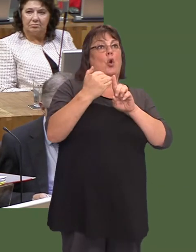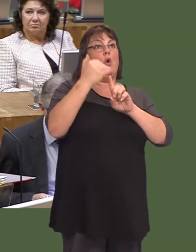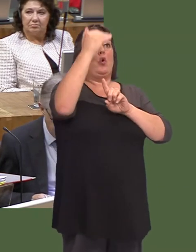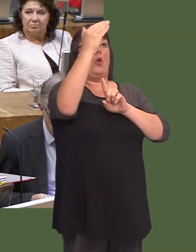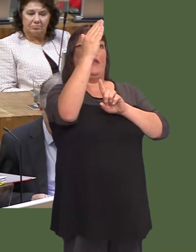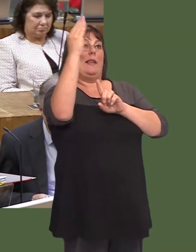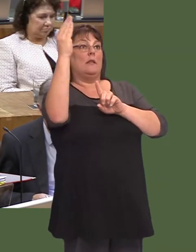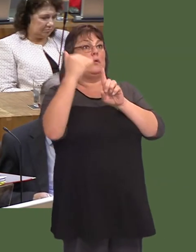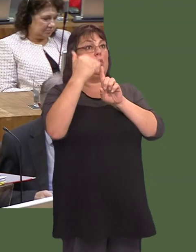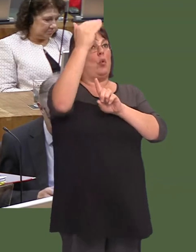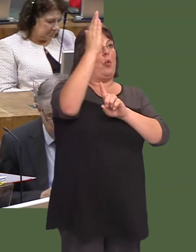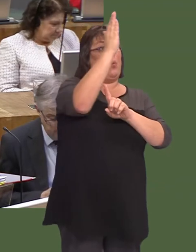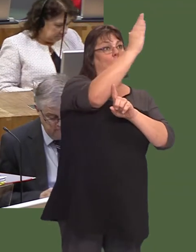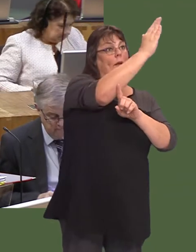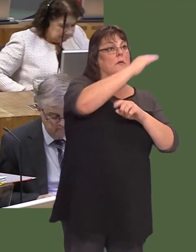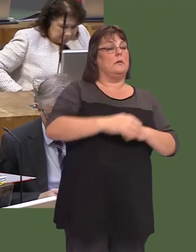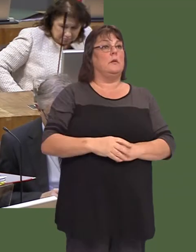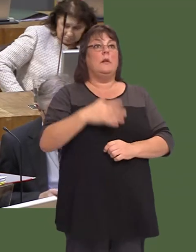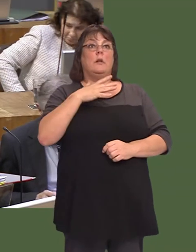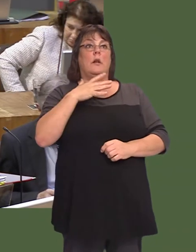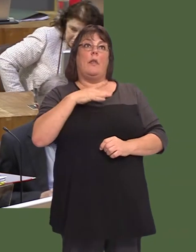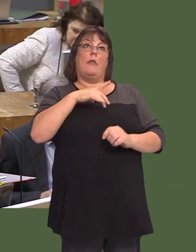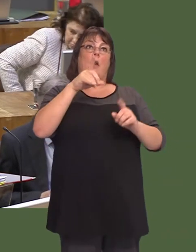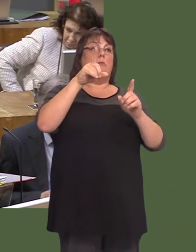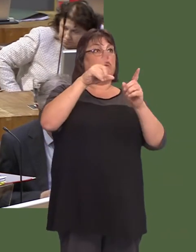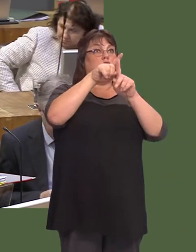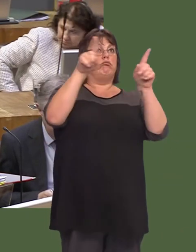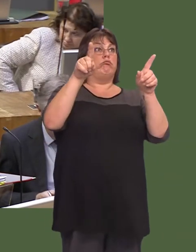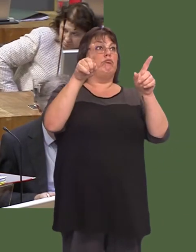aír gogledd-orllewin, fod pob lle wedi cael ei lanw erbyn hyn ynglyn ‚ llefydd hyfforddi.